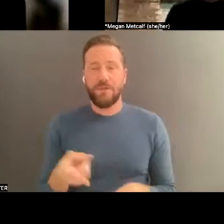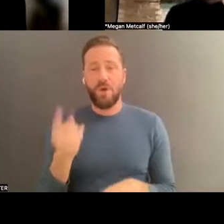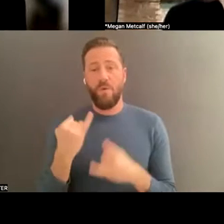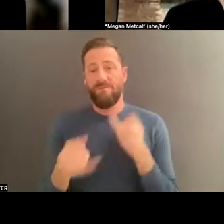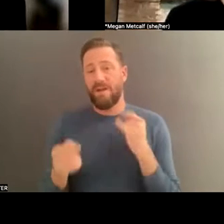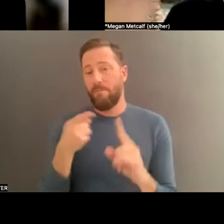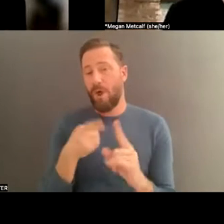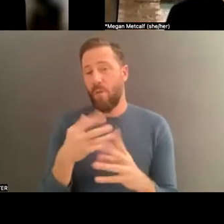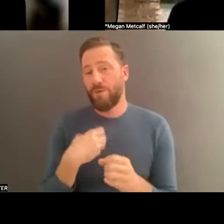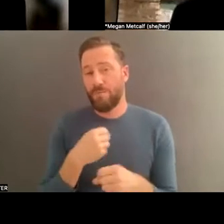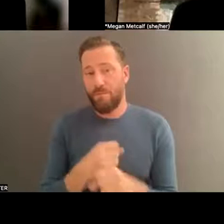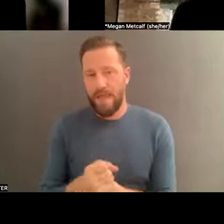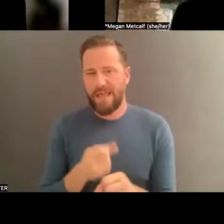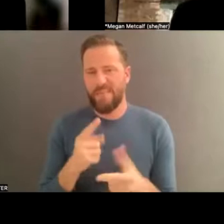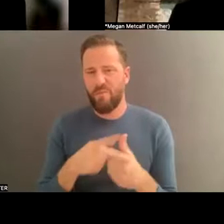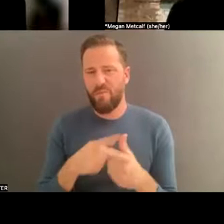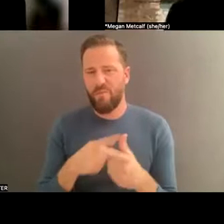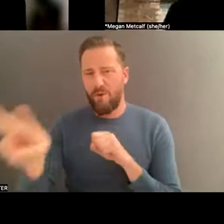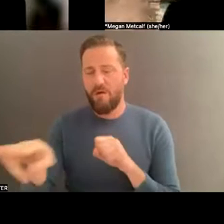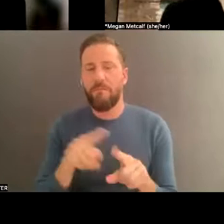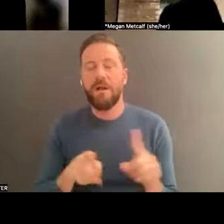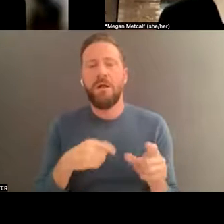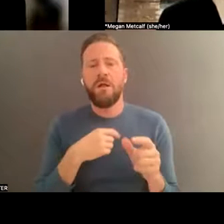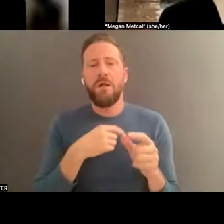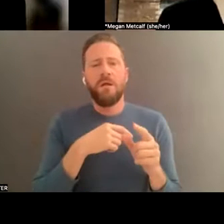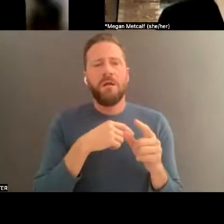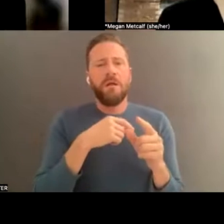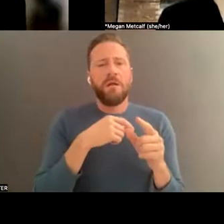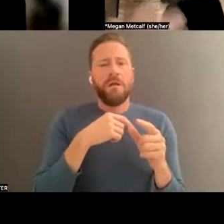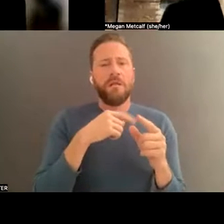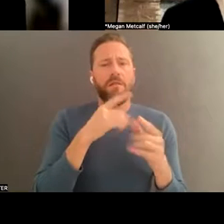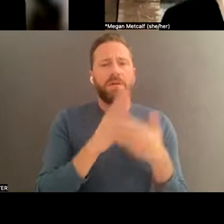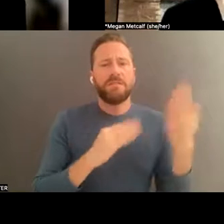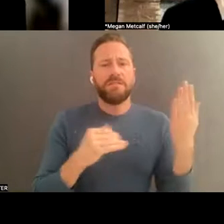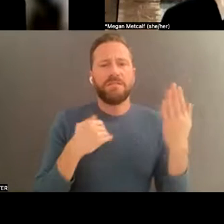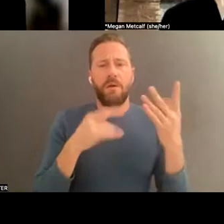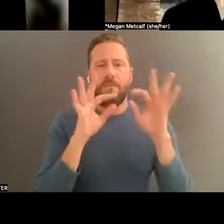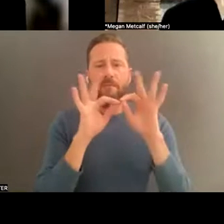this regard which we can jump off from, also, is that there are certain formats that are culturally